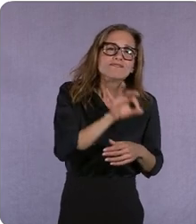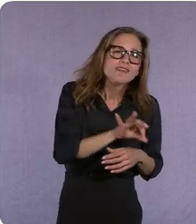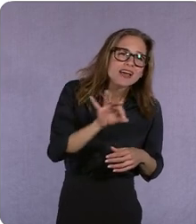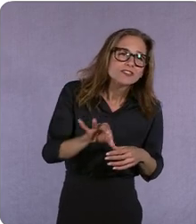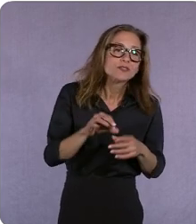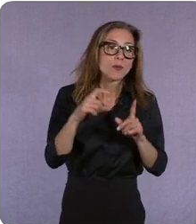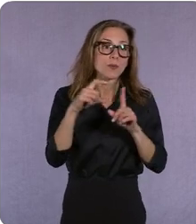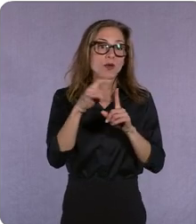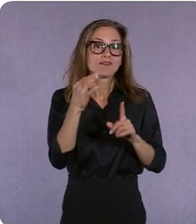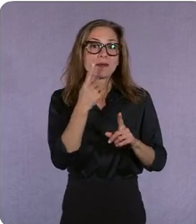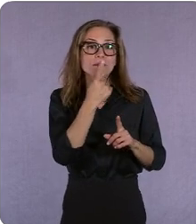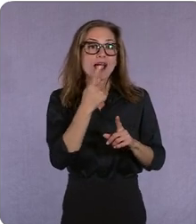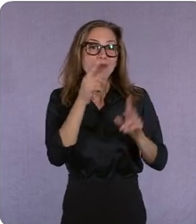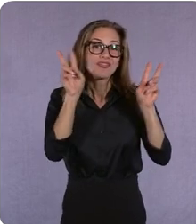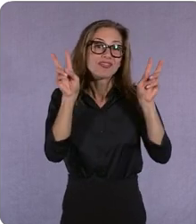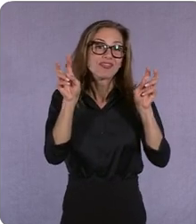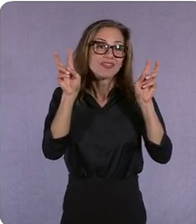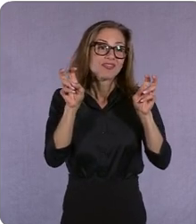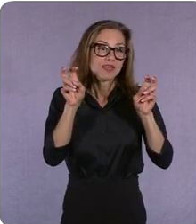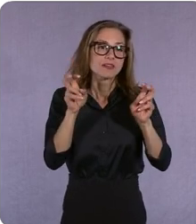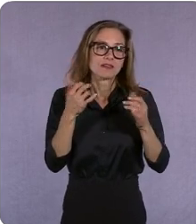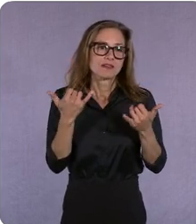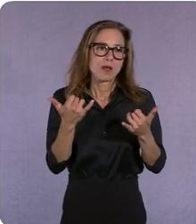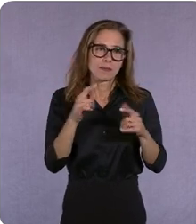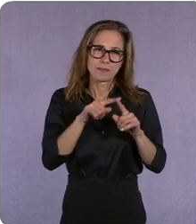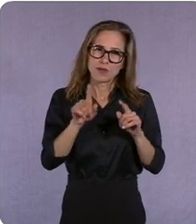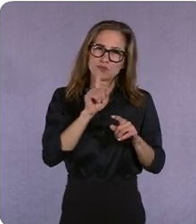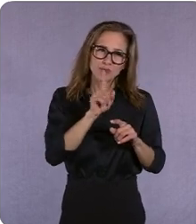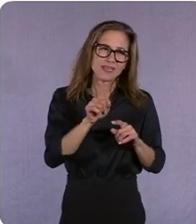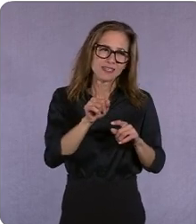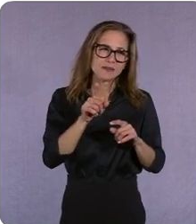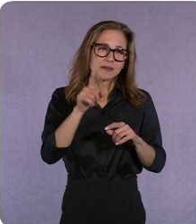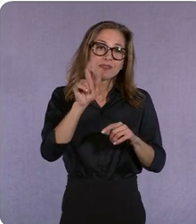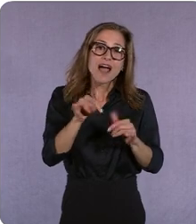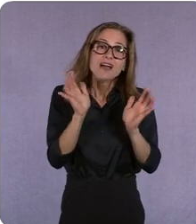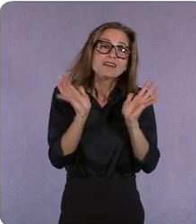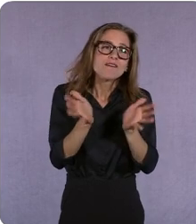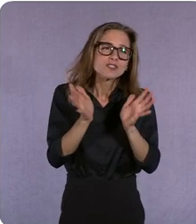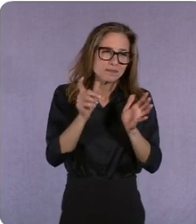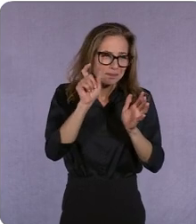but you will also be shaped by that conversation too and i think we i think about in this fight for